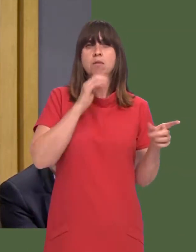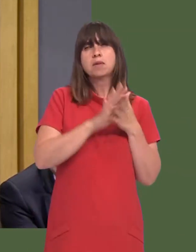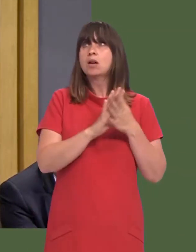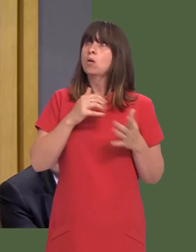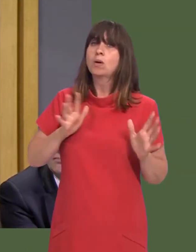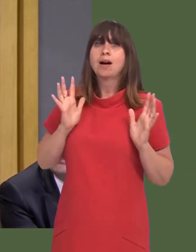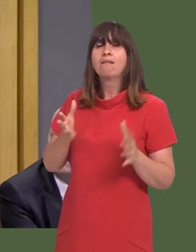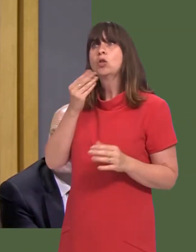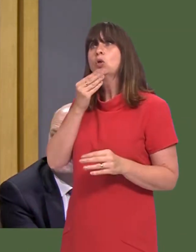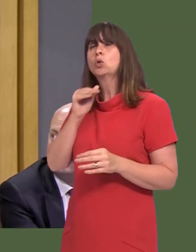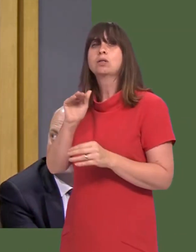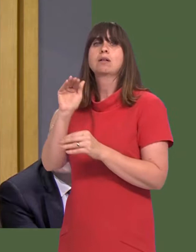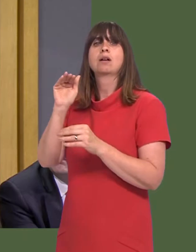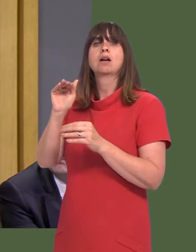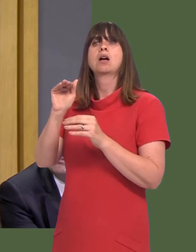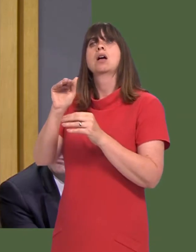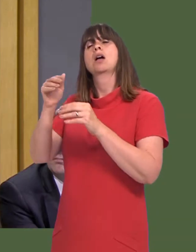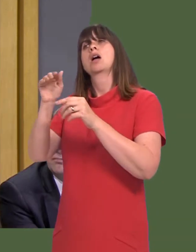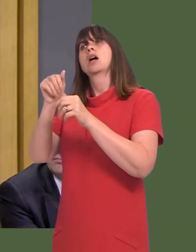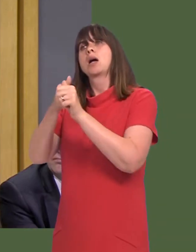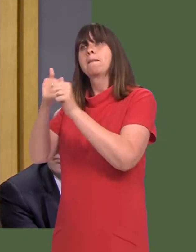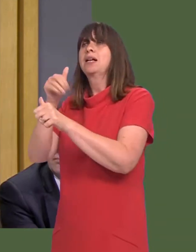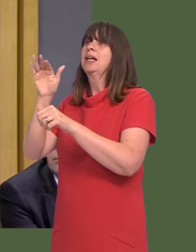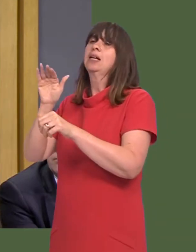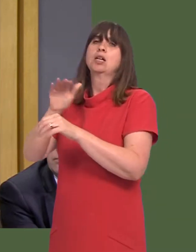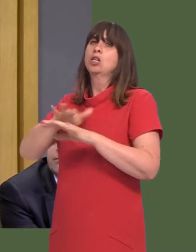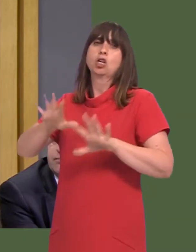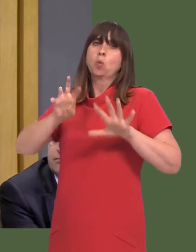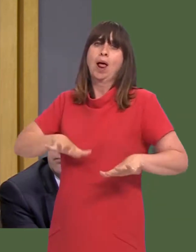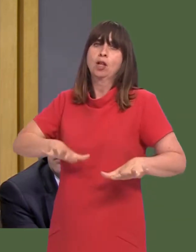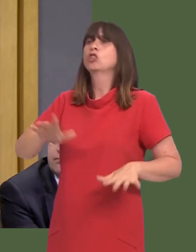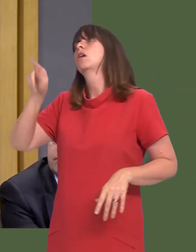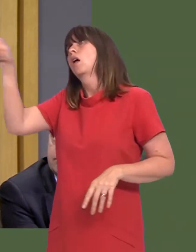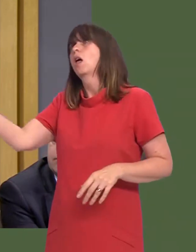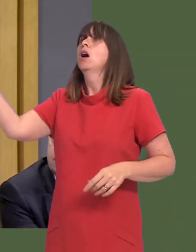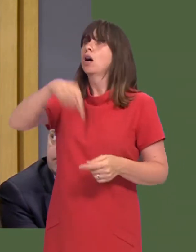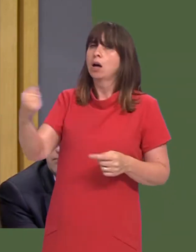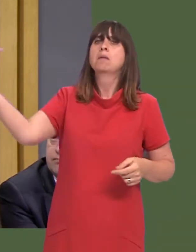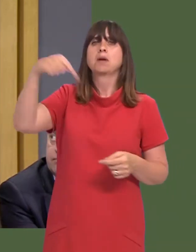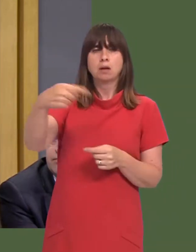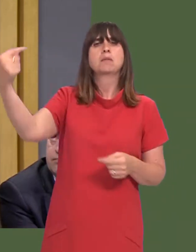to rely on external companies coming into Wales to provide those services?